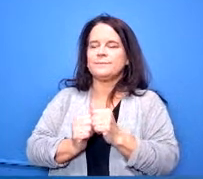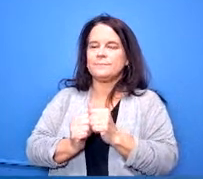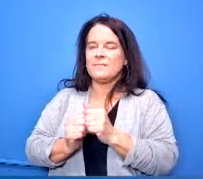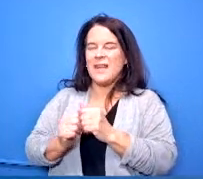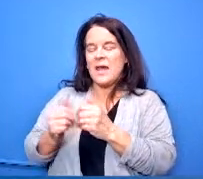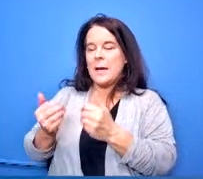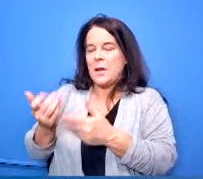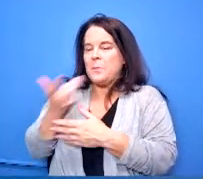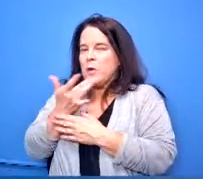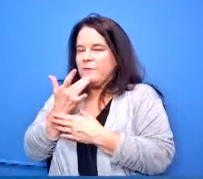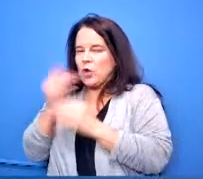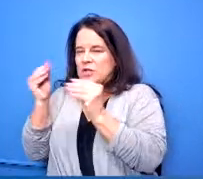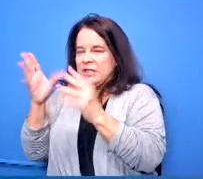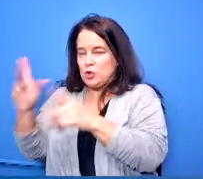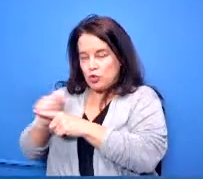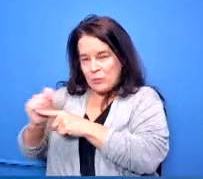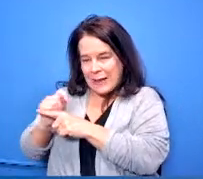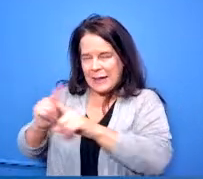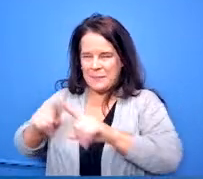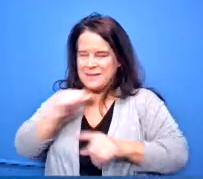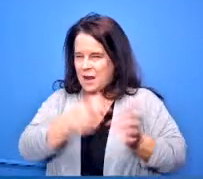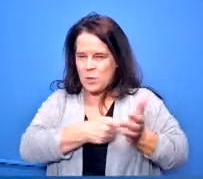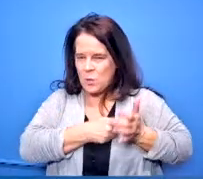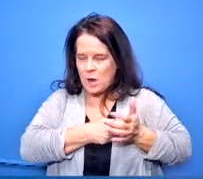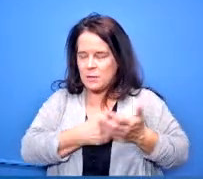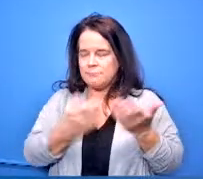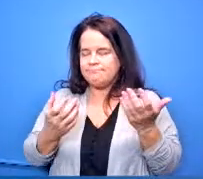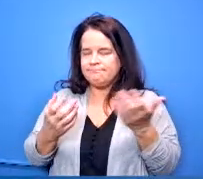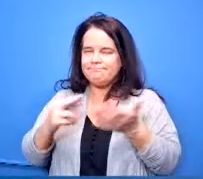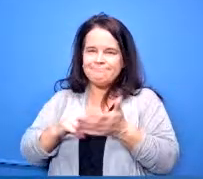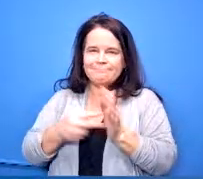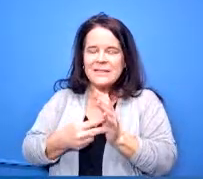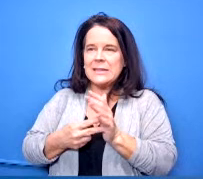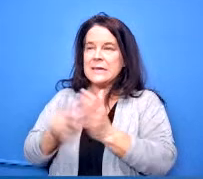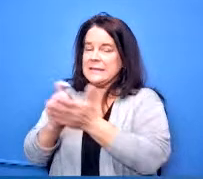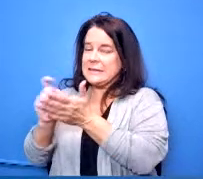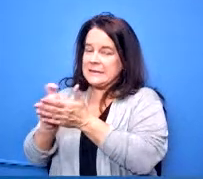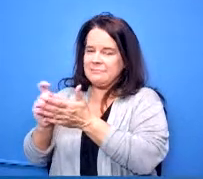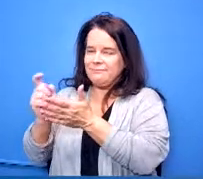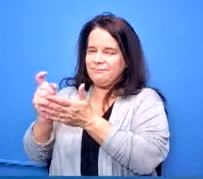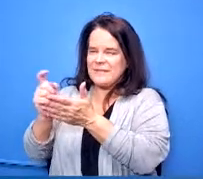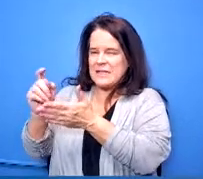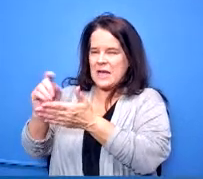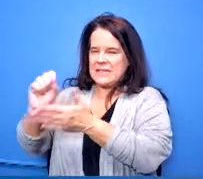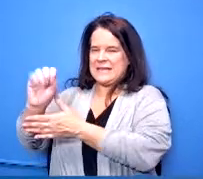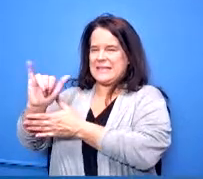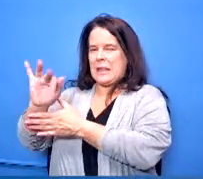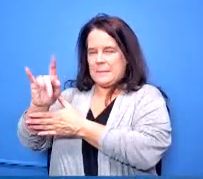not required basically the teacher has to write a syllabus submit it to college board for approval